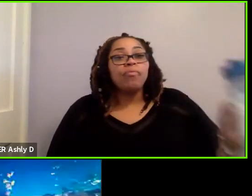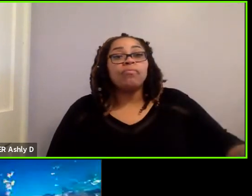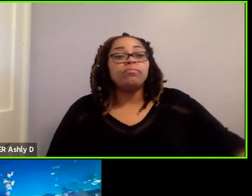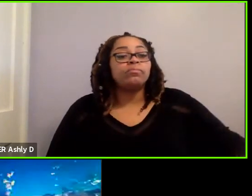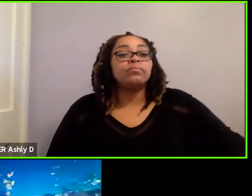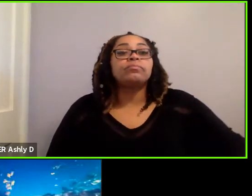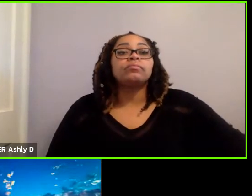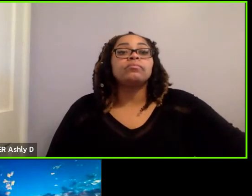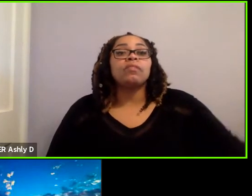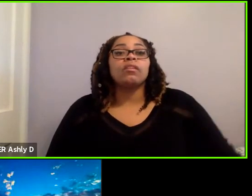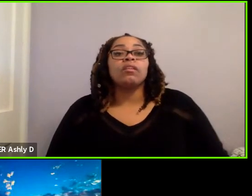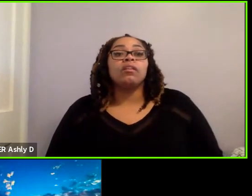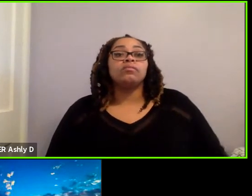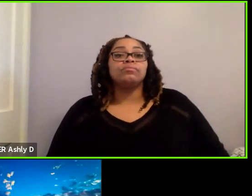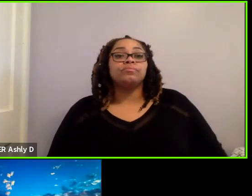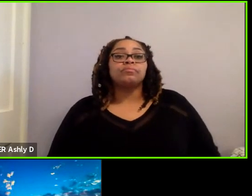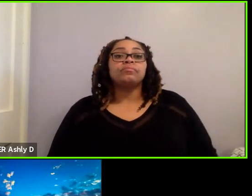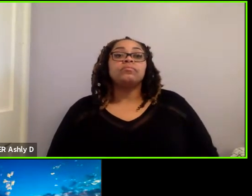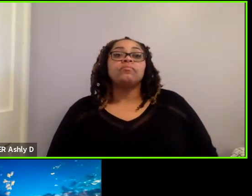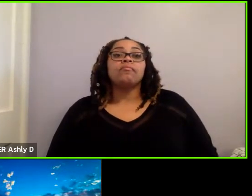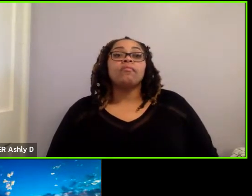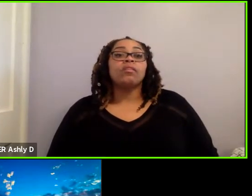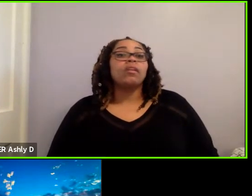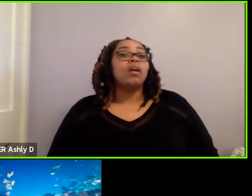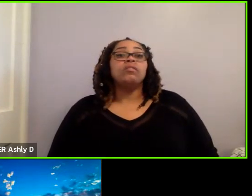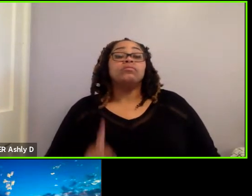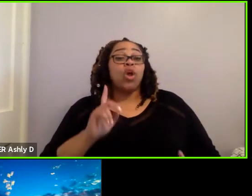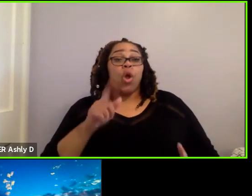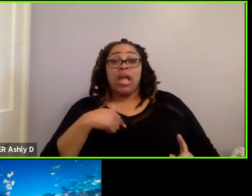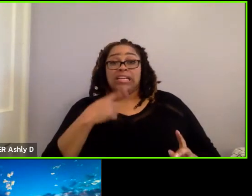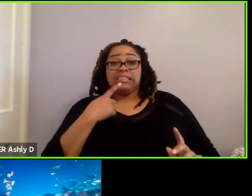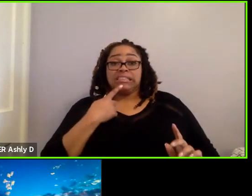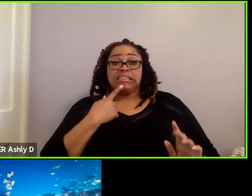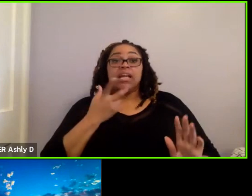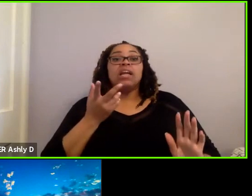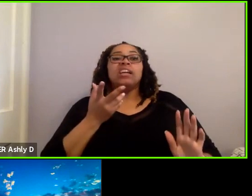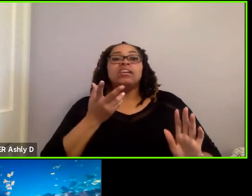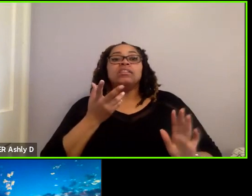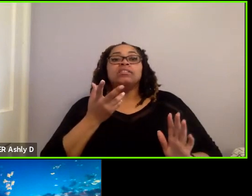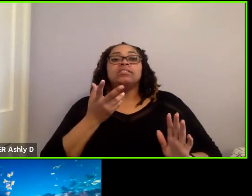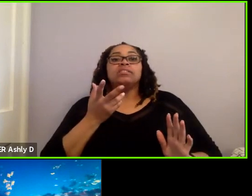The only thing I would say off the bat, is it’s a group we have